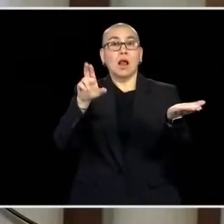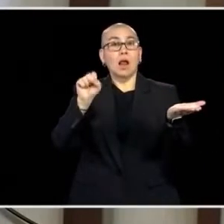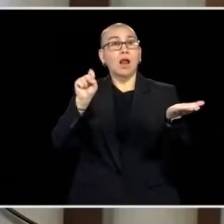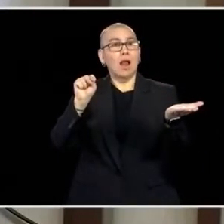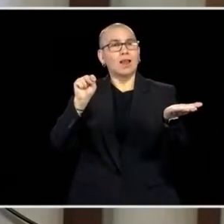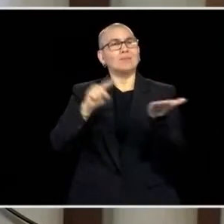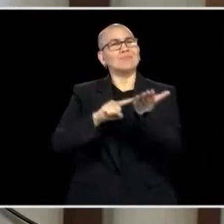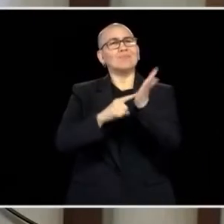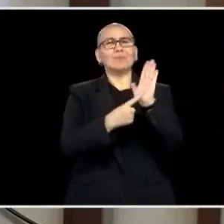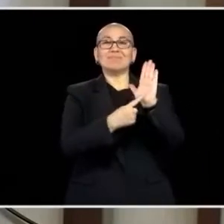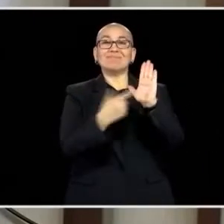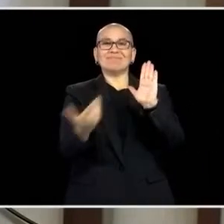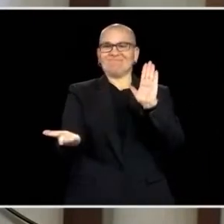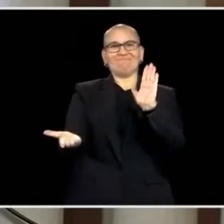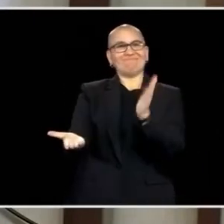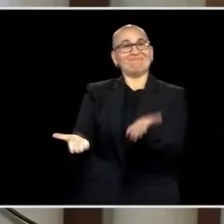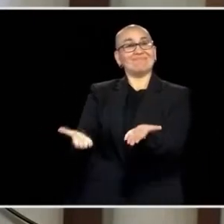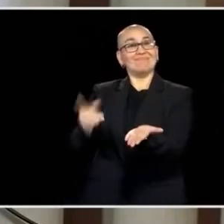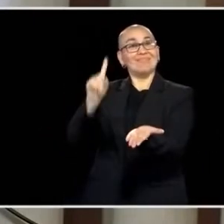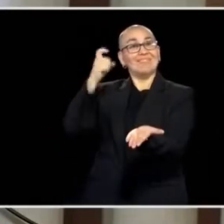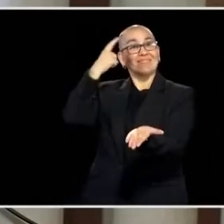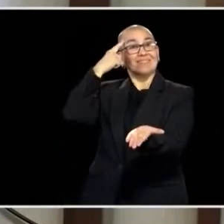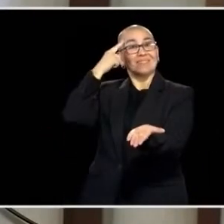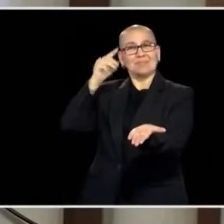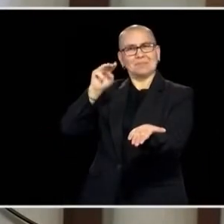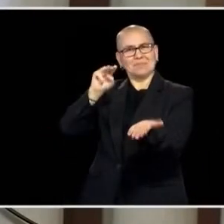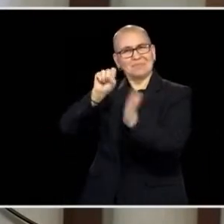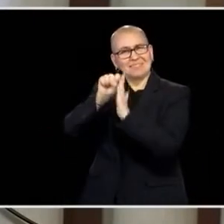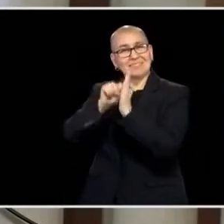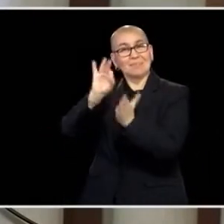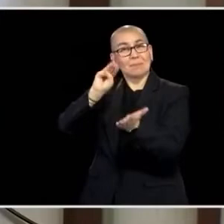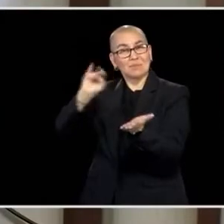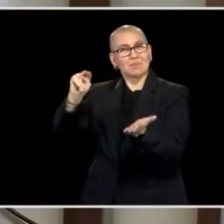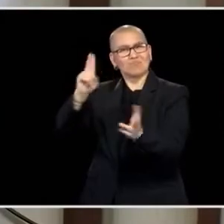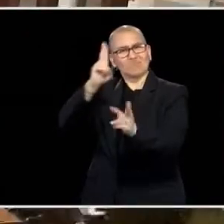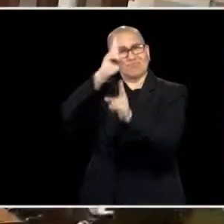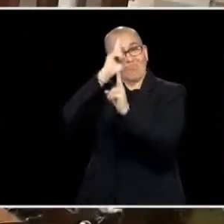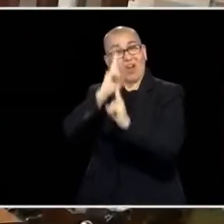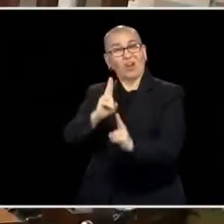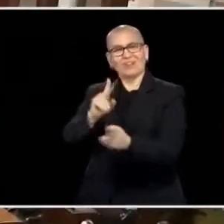OF THE STATE OF MINNESOTA, THE HONORABLE TIM WALZ.